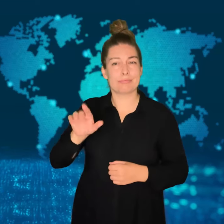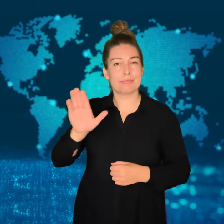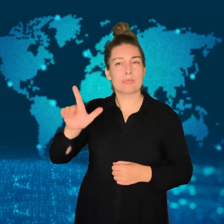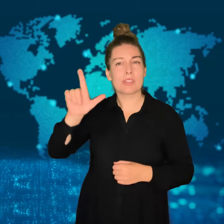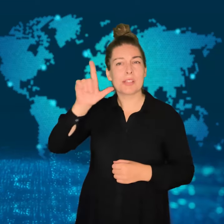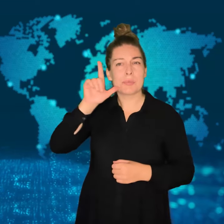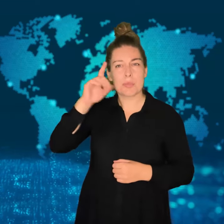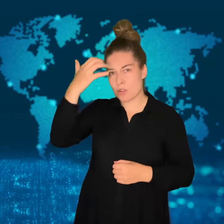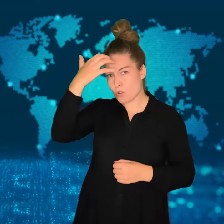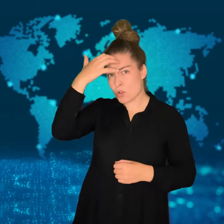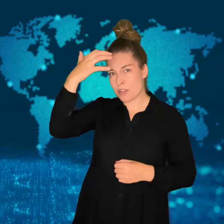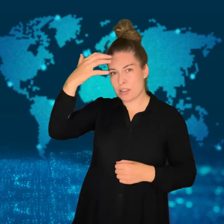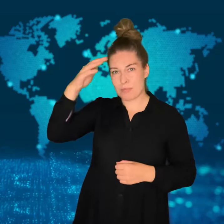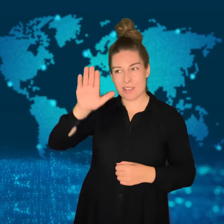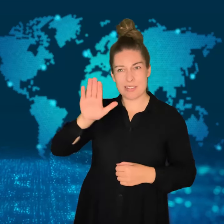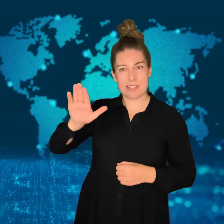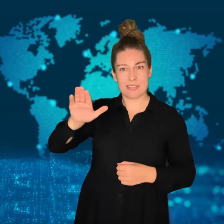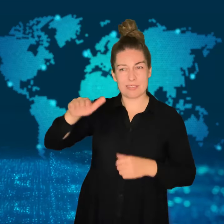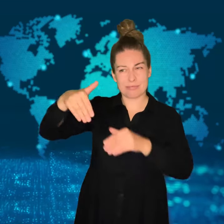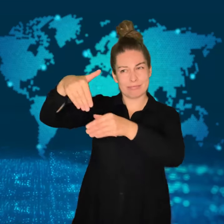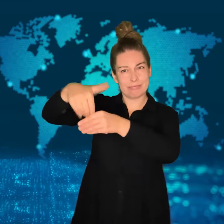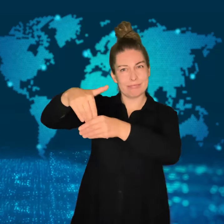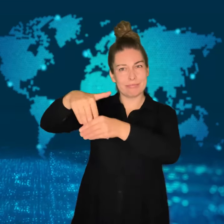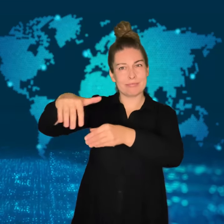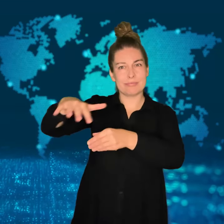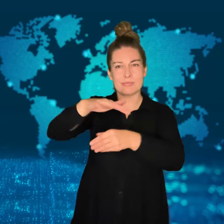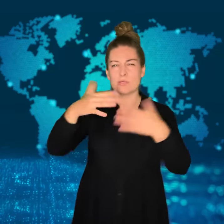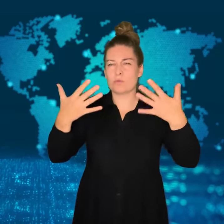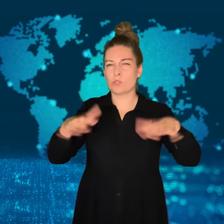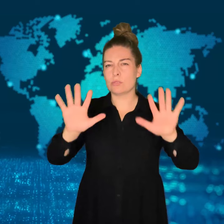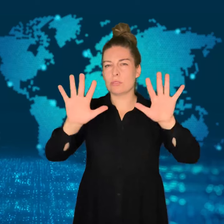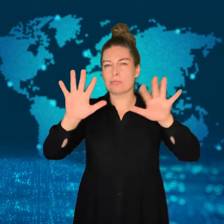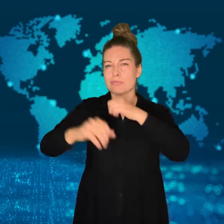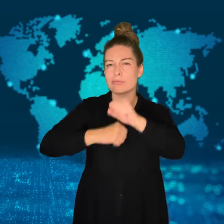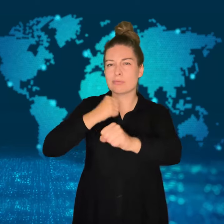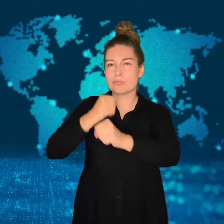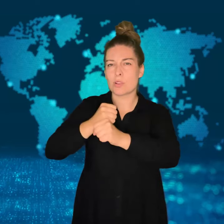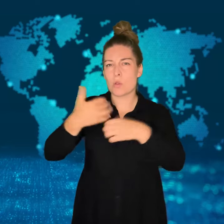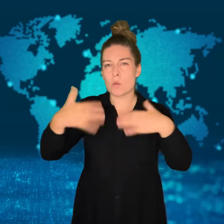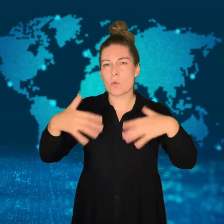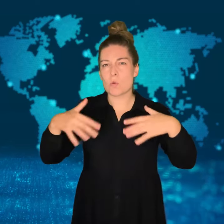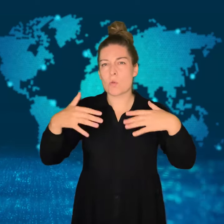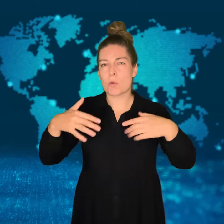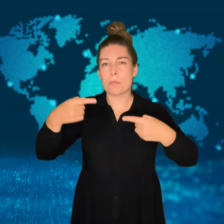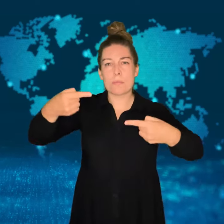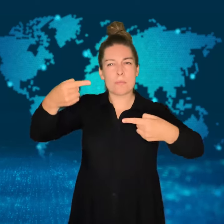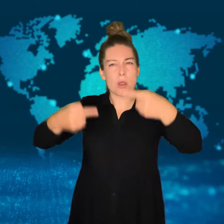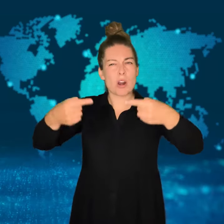The country's government has been in a political battle for